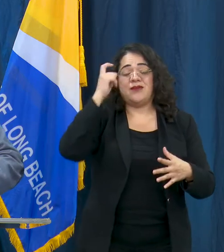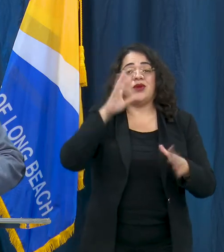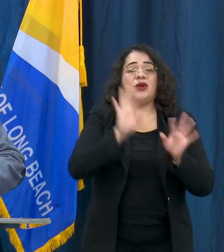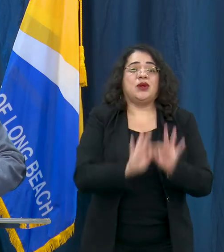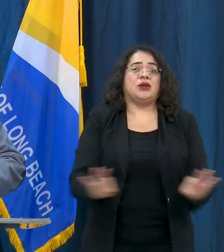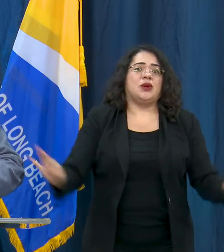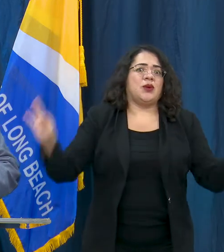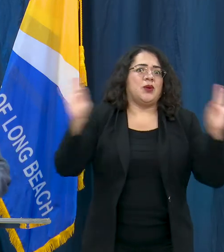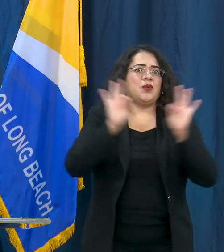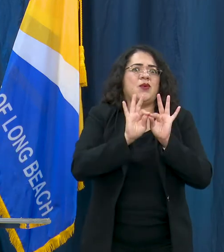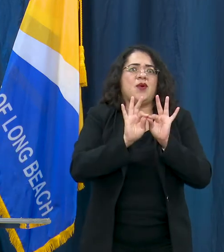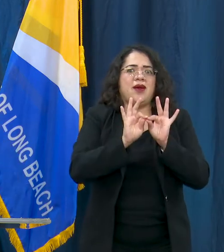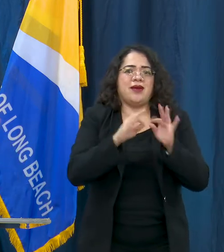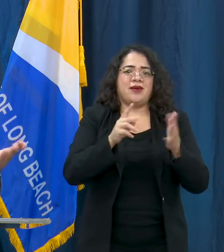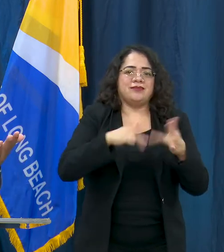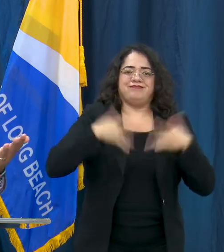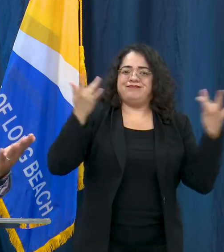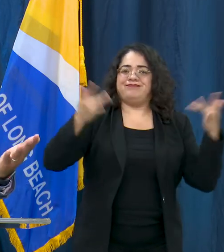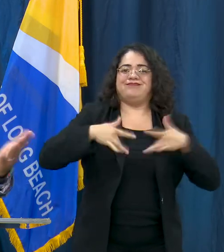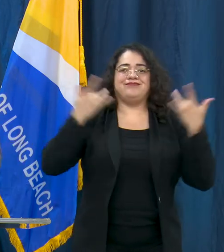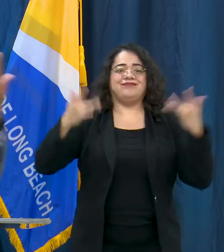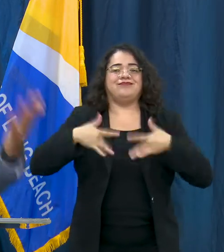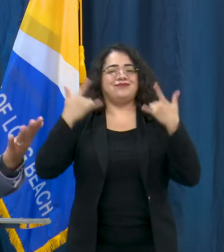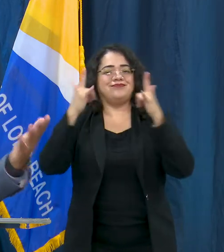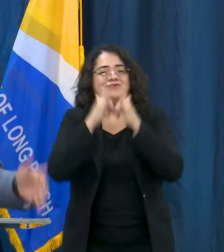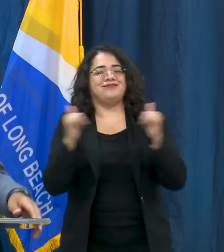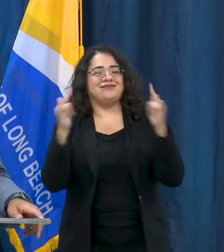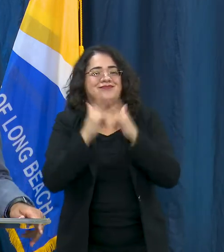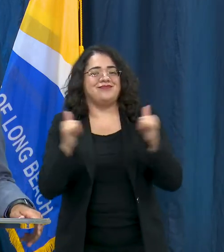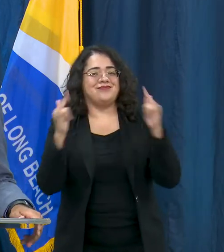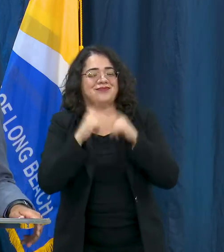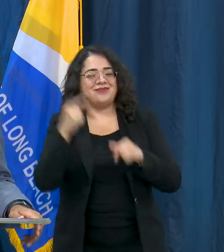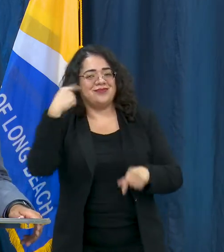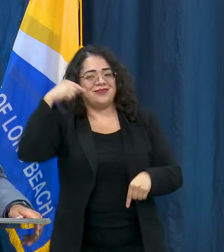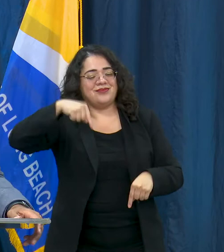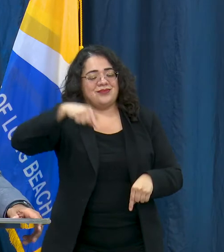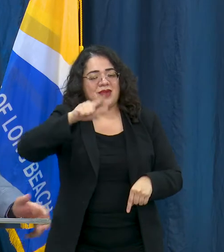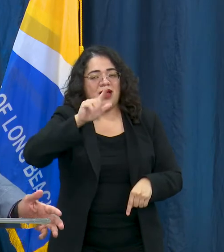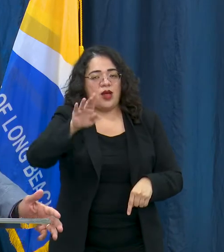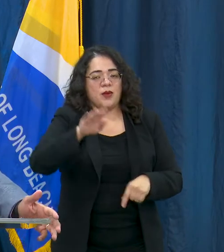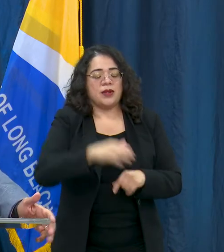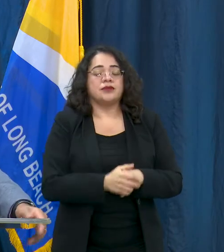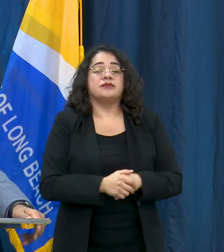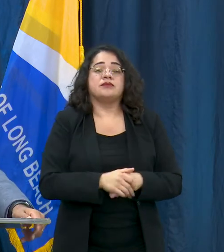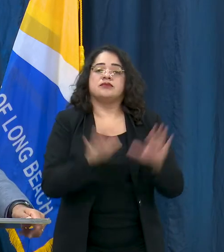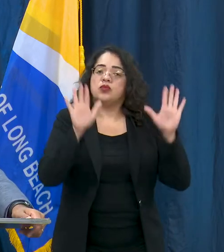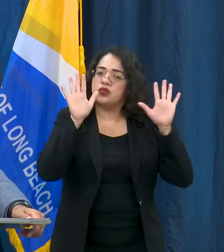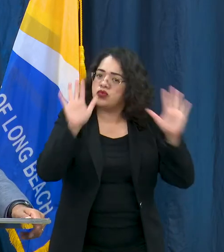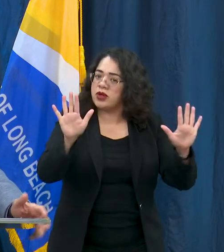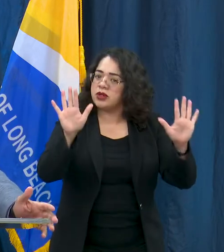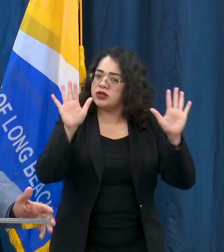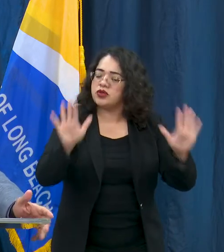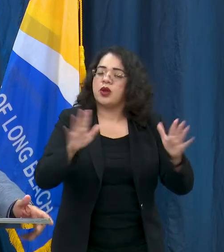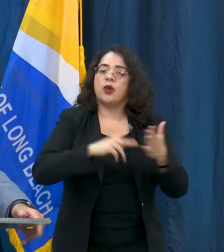part of what happens every summer in Long Beach. We have great programs, our 100 days of summer